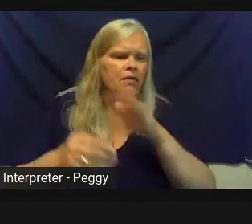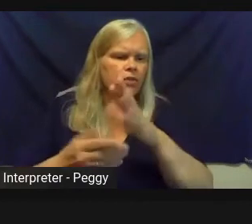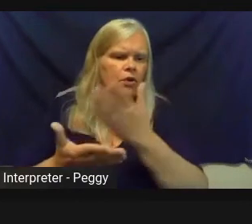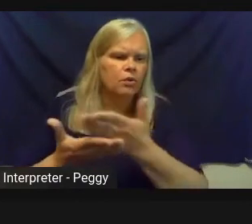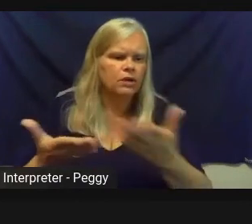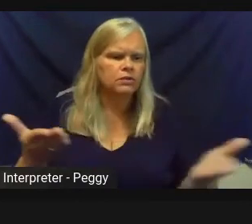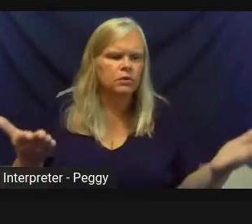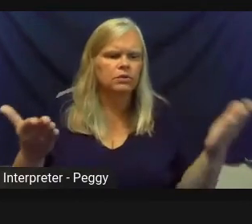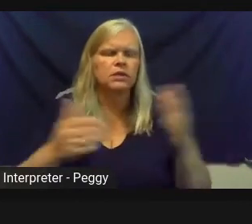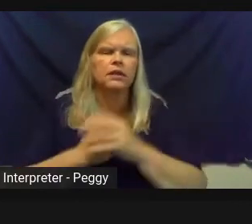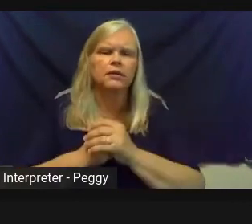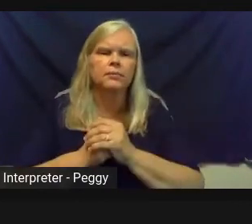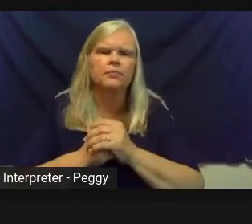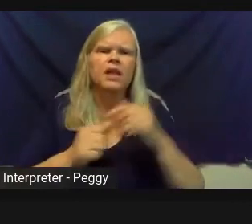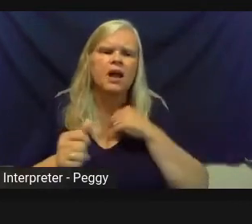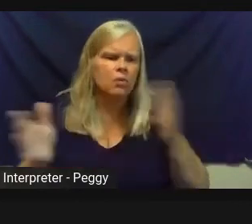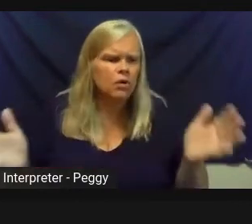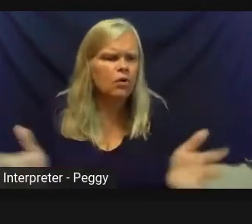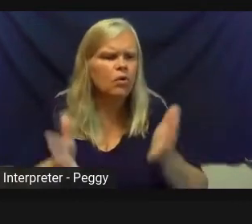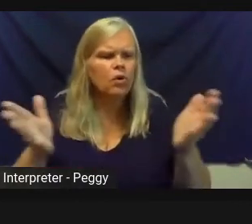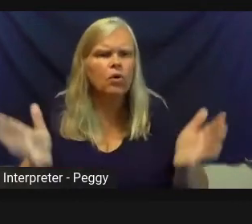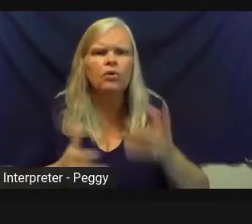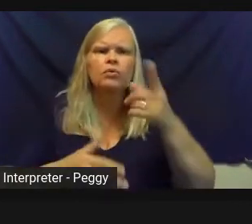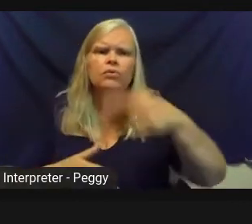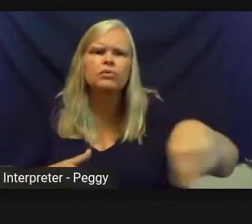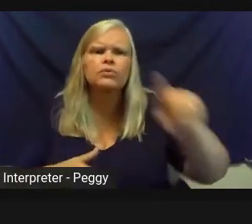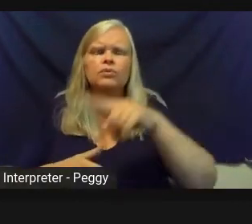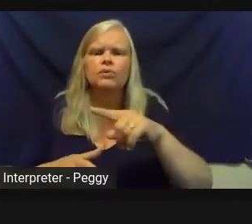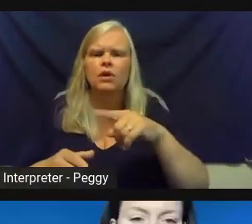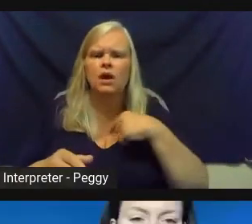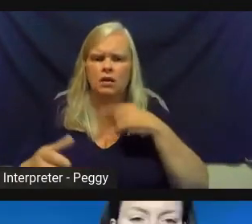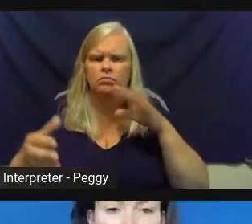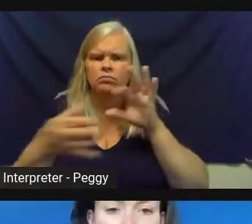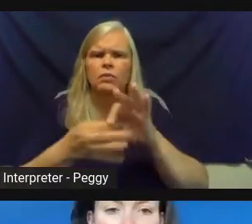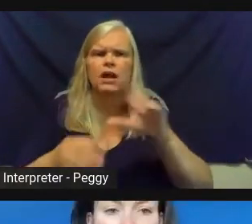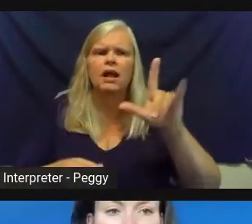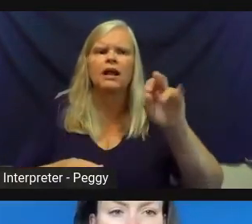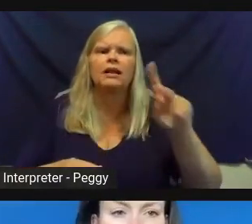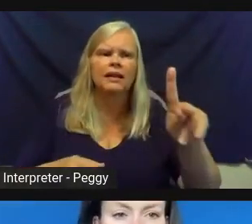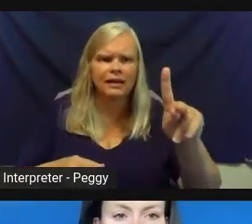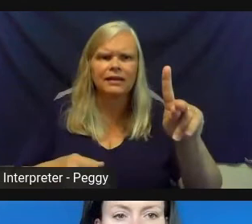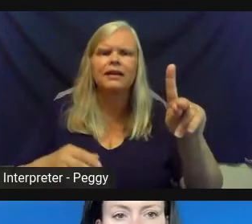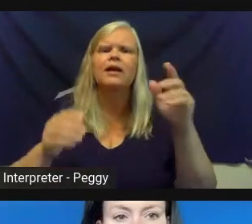And then finally, I would encourage you all, we'll include this link in our follow-up communications.